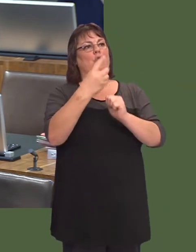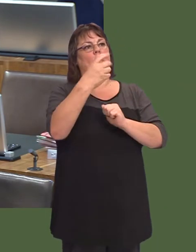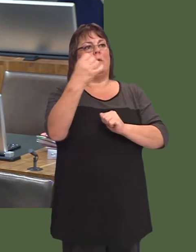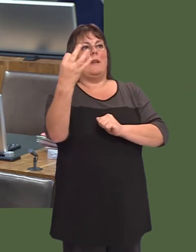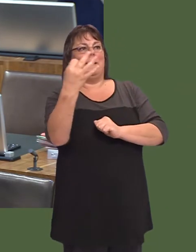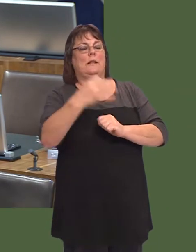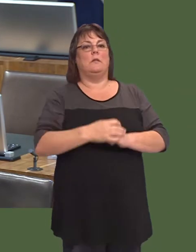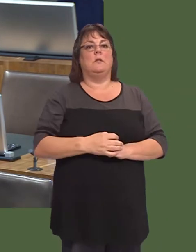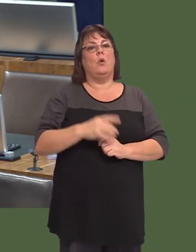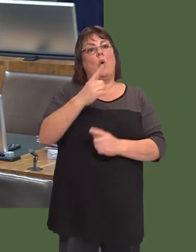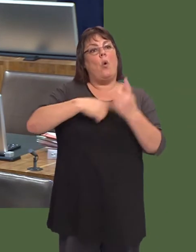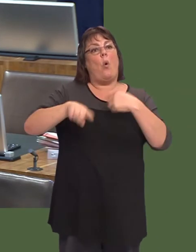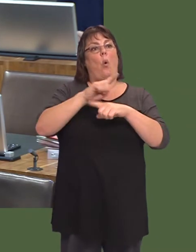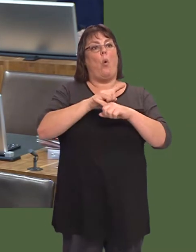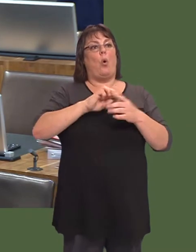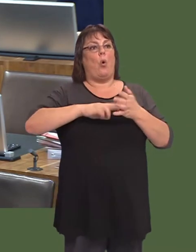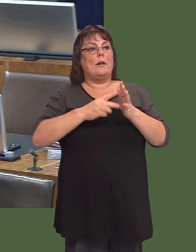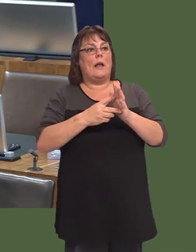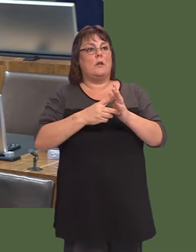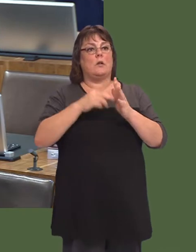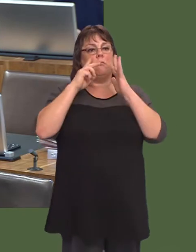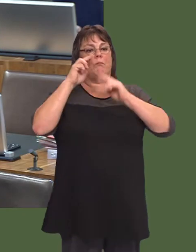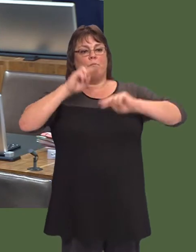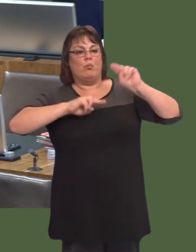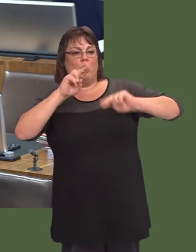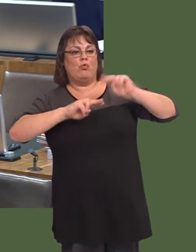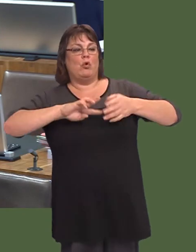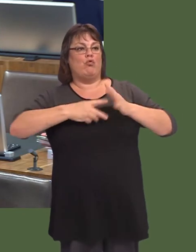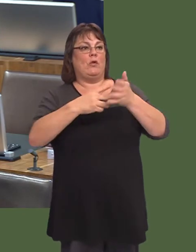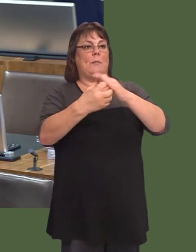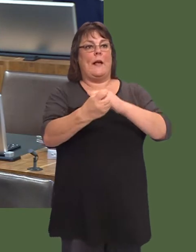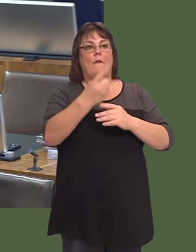There are plans in place for all organisations and monitoring arrangements to be in place